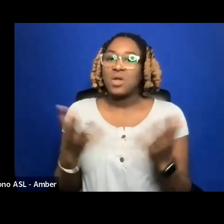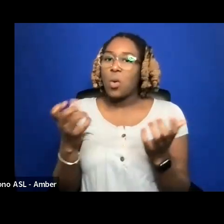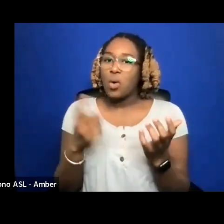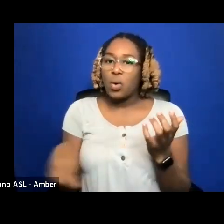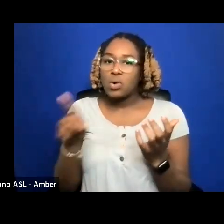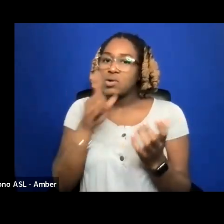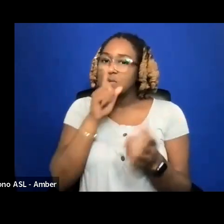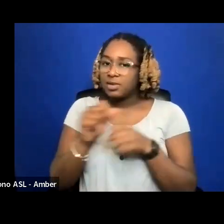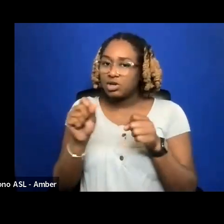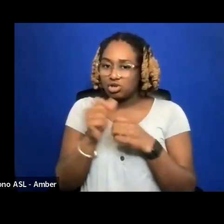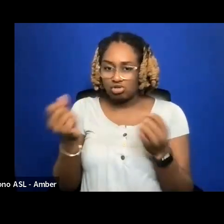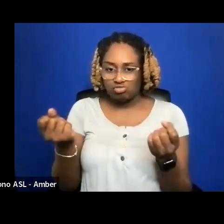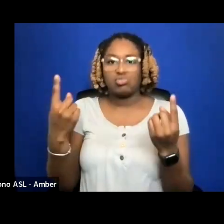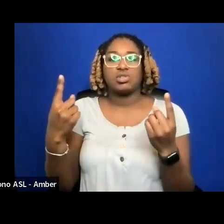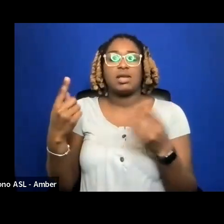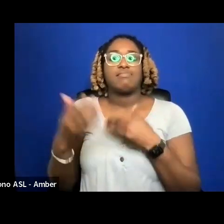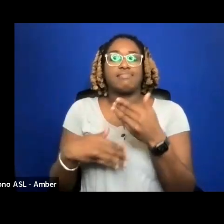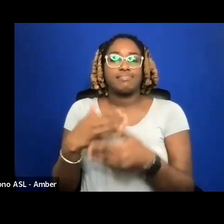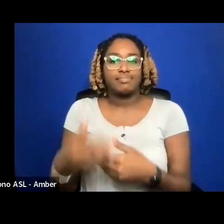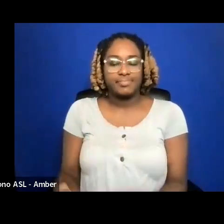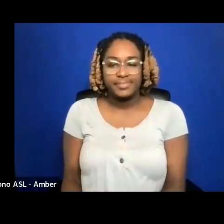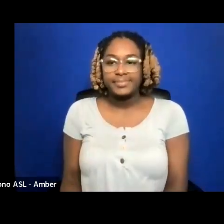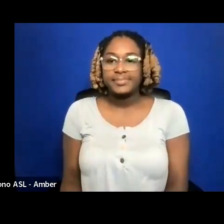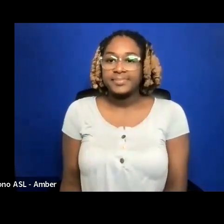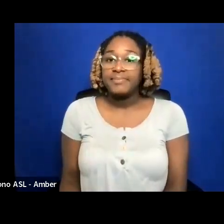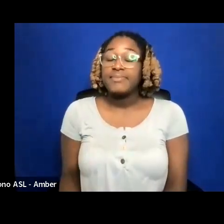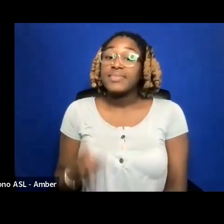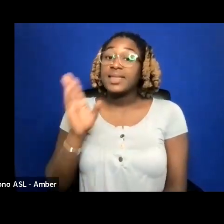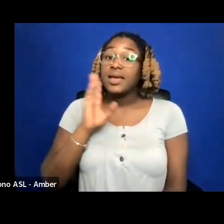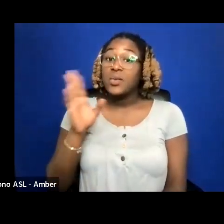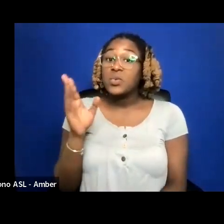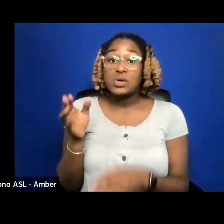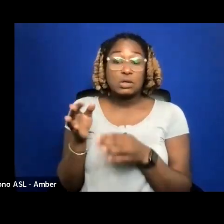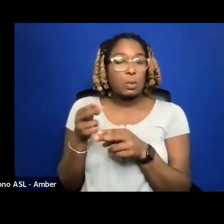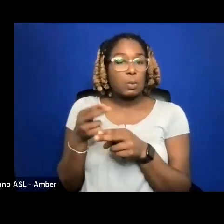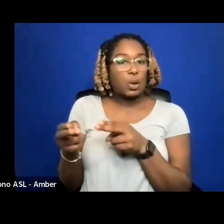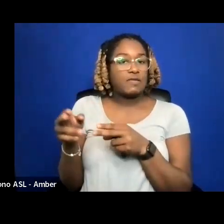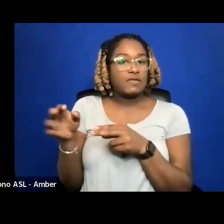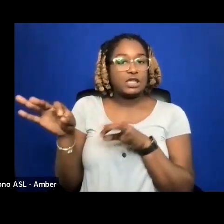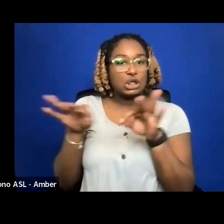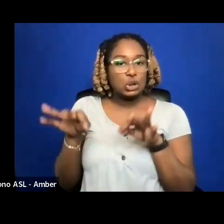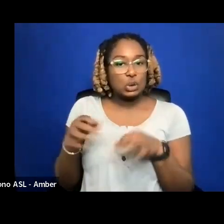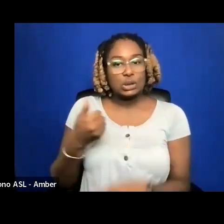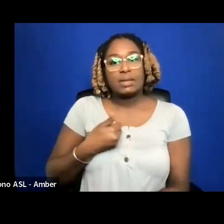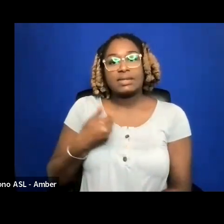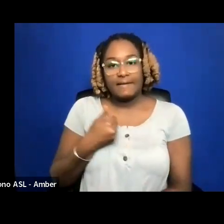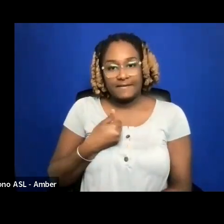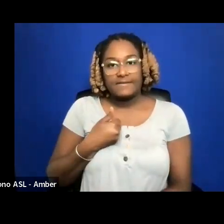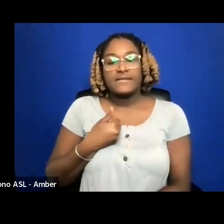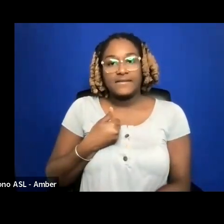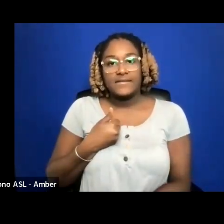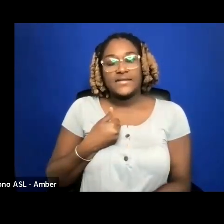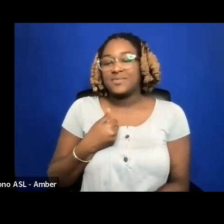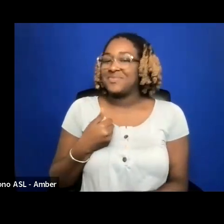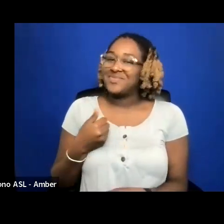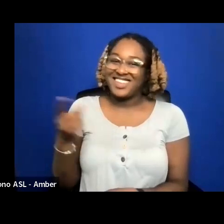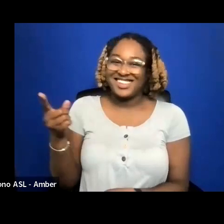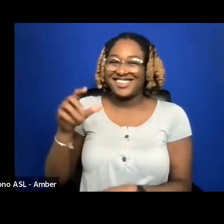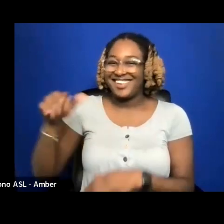I'M GOING TO BRIEFLY INTRODUCE MYSELF IN A WAY THAT SHE HASN'T ALREADY EXPLAINED. I WAS A FILM